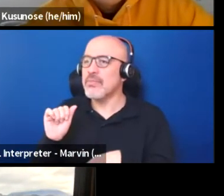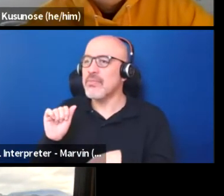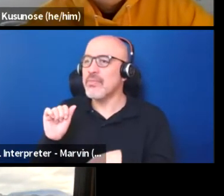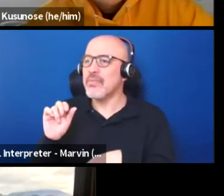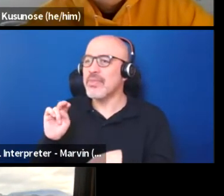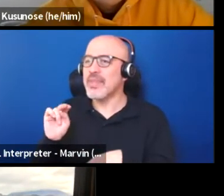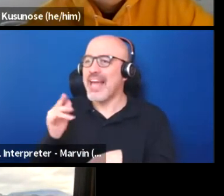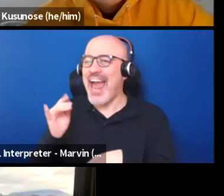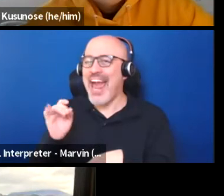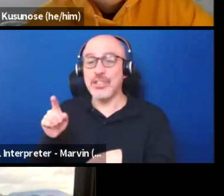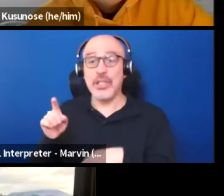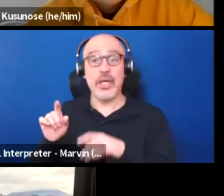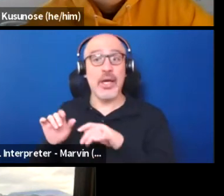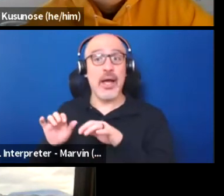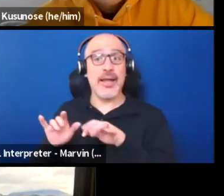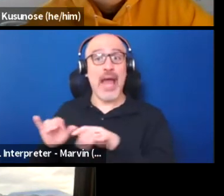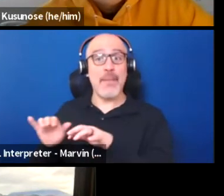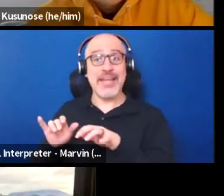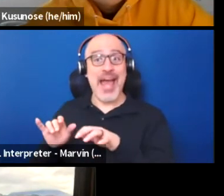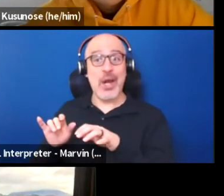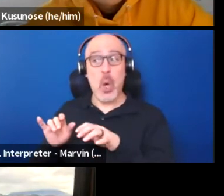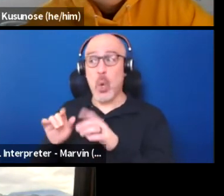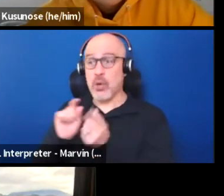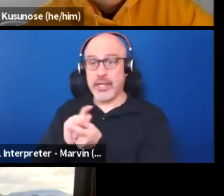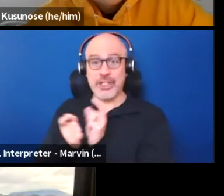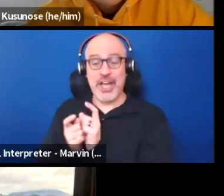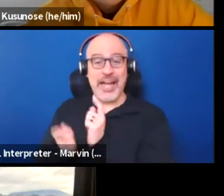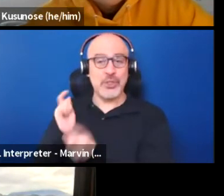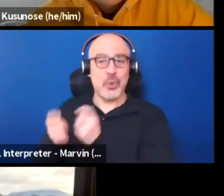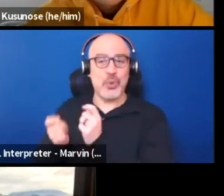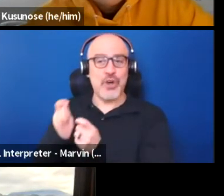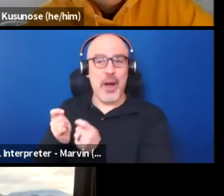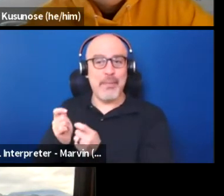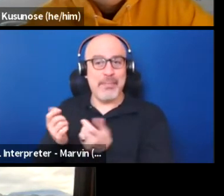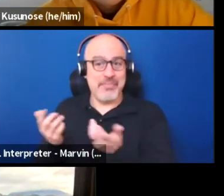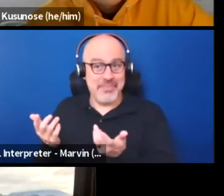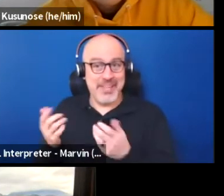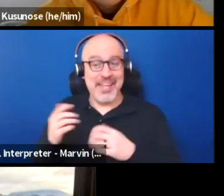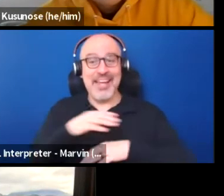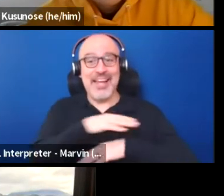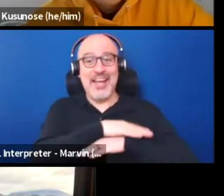Bam. That's what we're doing today. Do your performance in front of that stage, I love that.